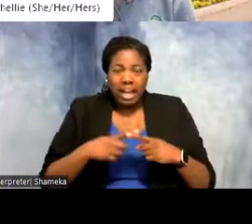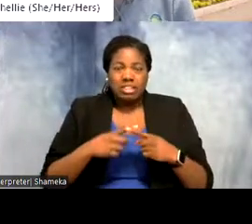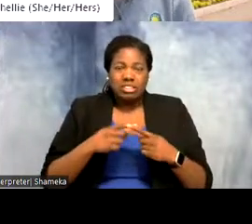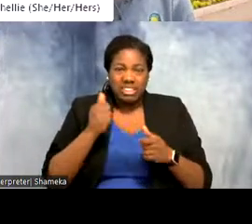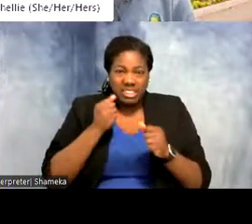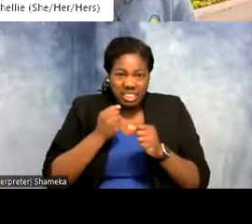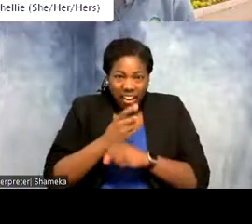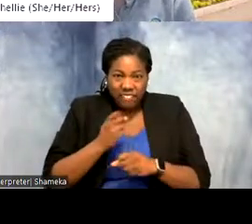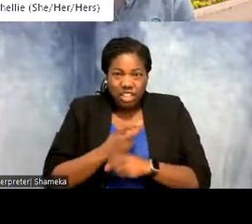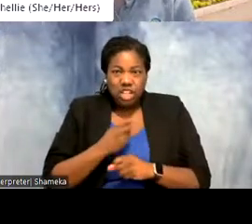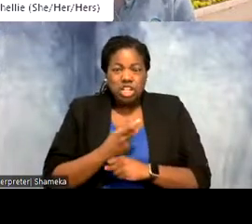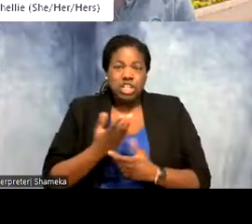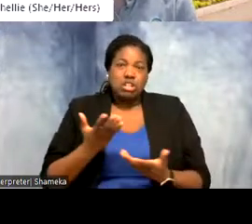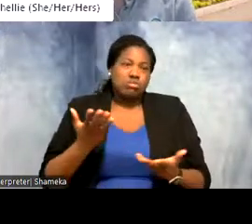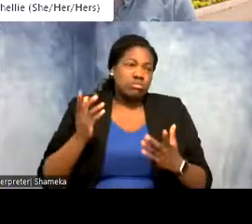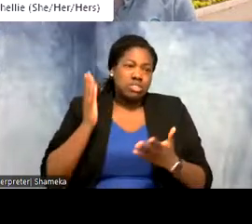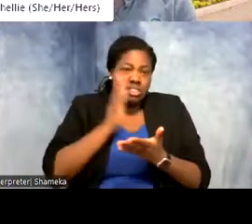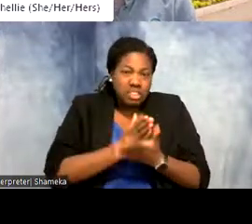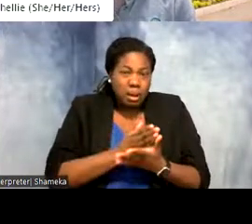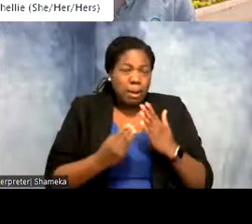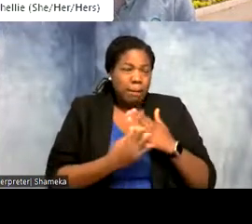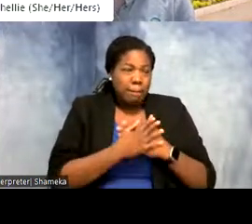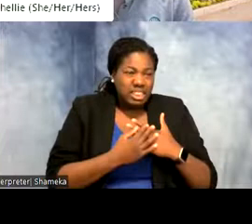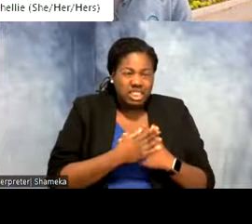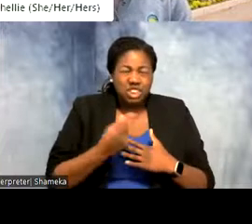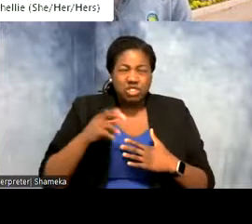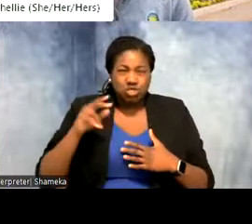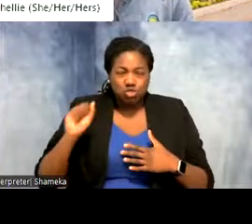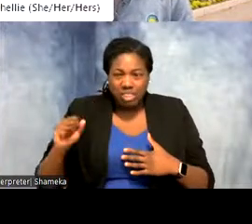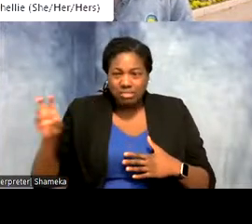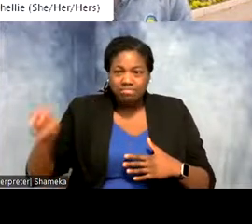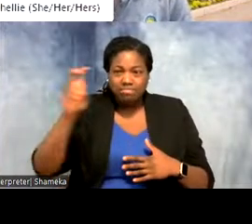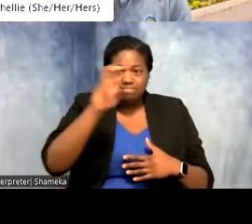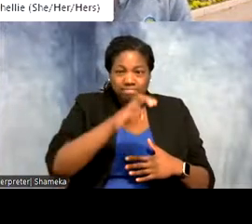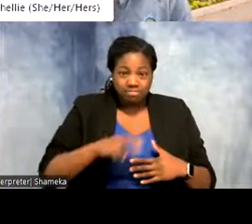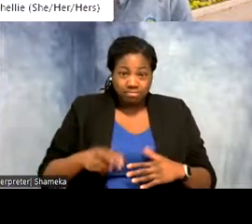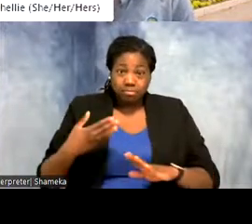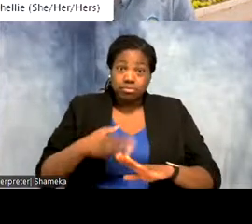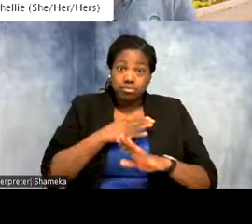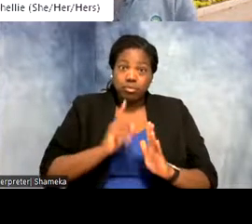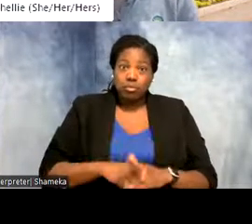at beaches marshes and grasslands along the way. Before we meet our guests for today, you're going